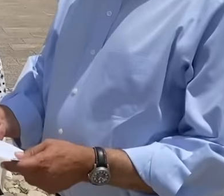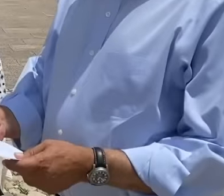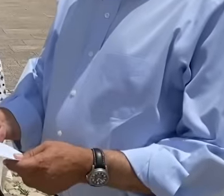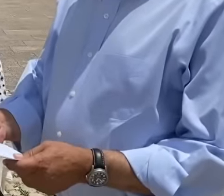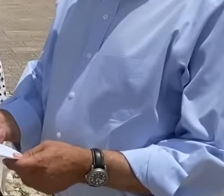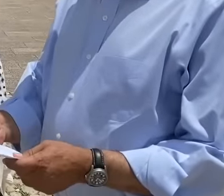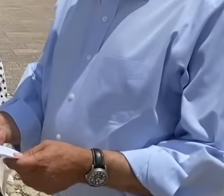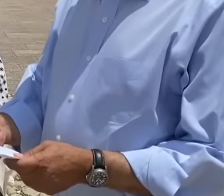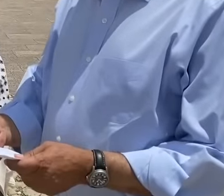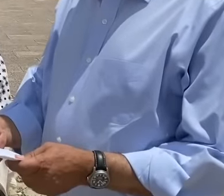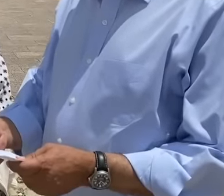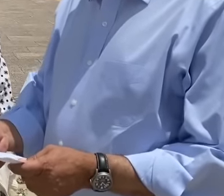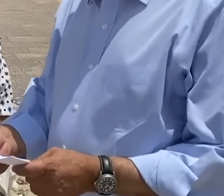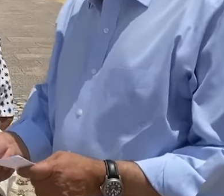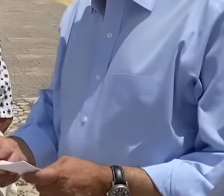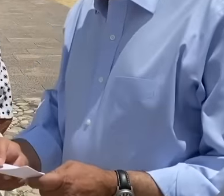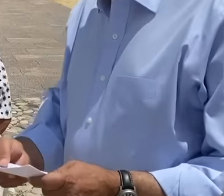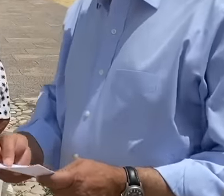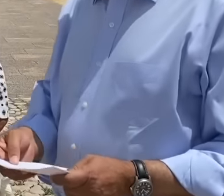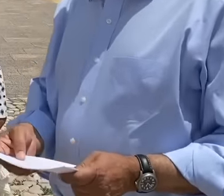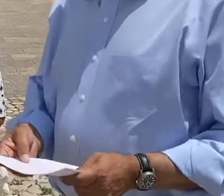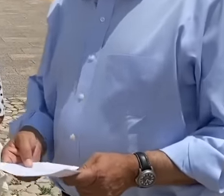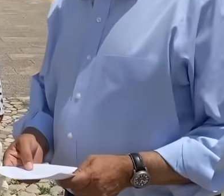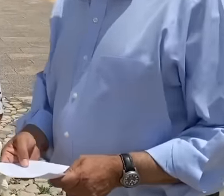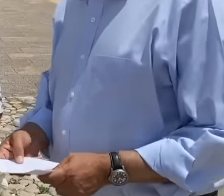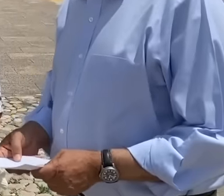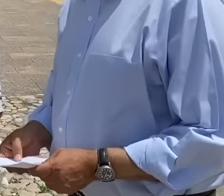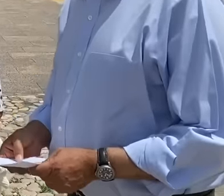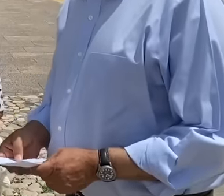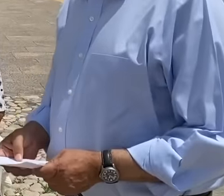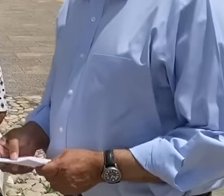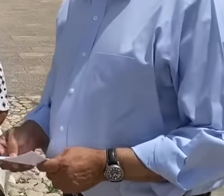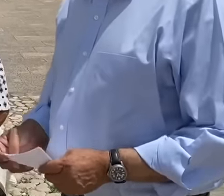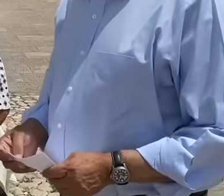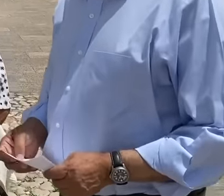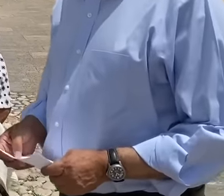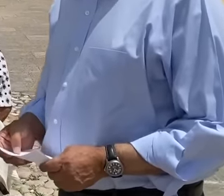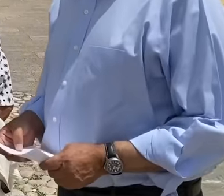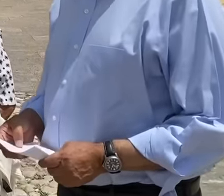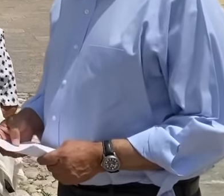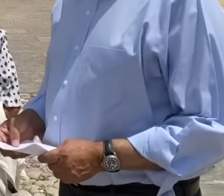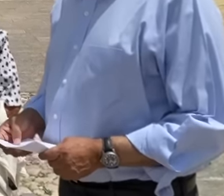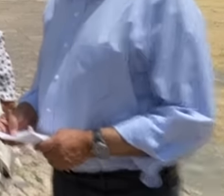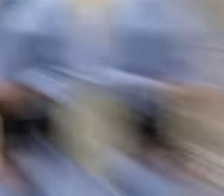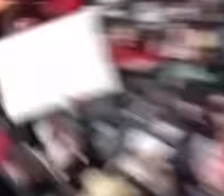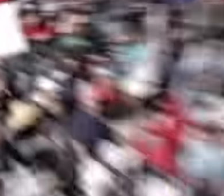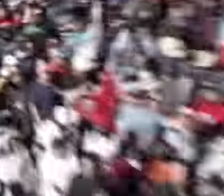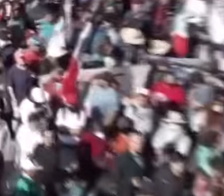Mexico have woken up and are no longer deceived as before and above all because the president